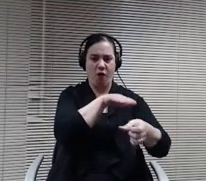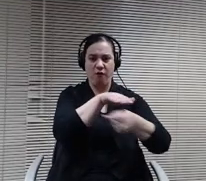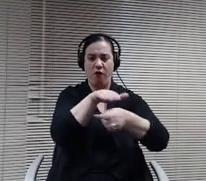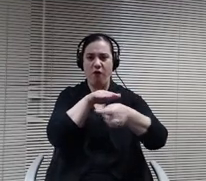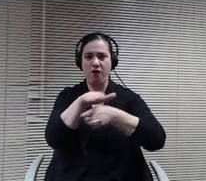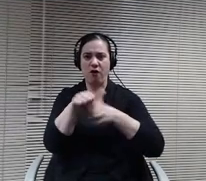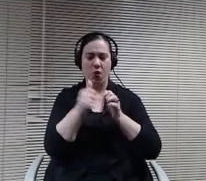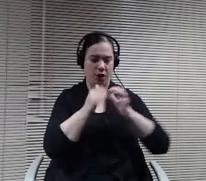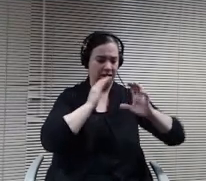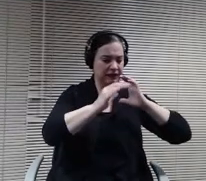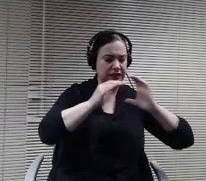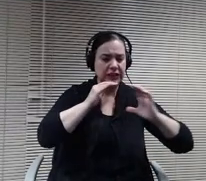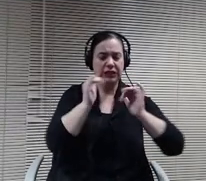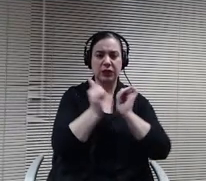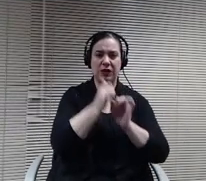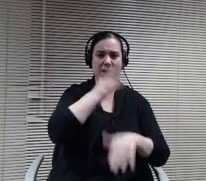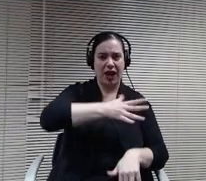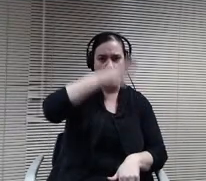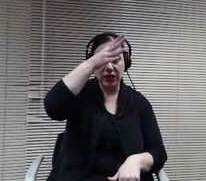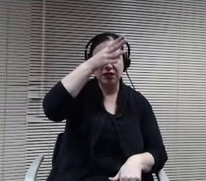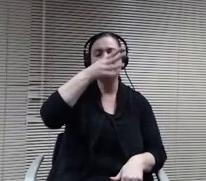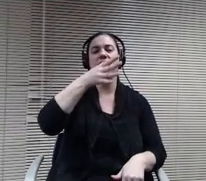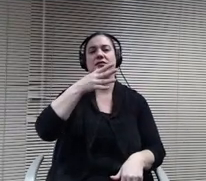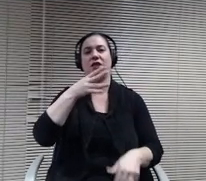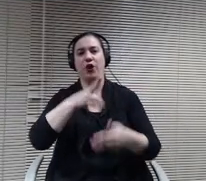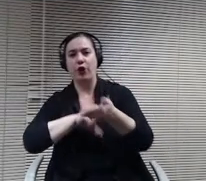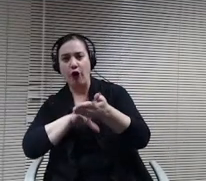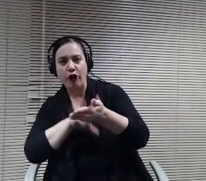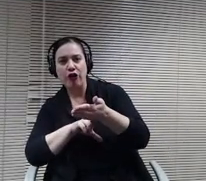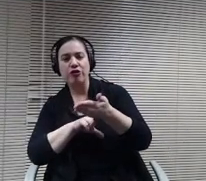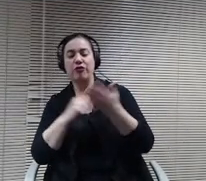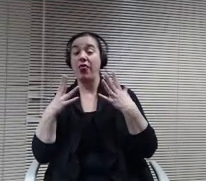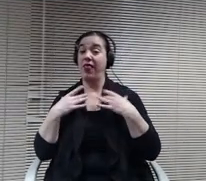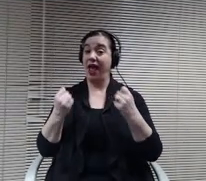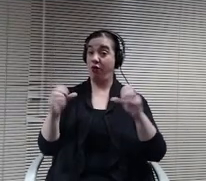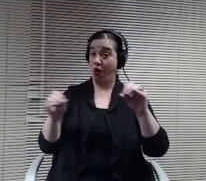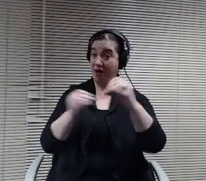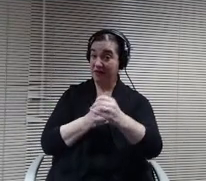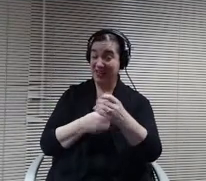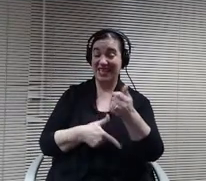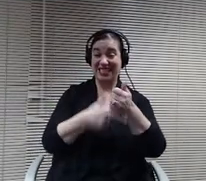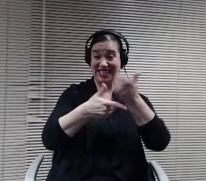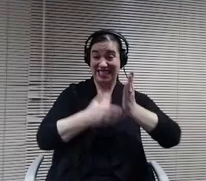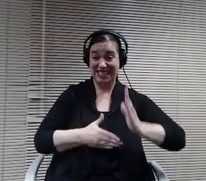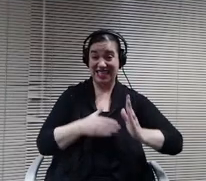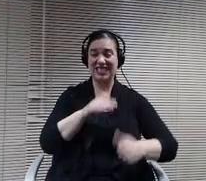But Patti Stanger nurse and then the health office assistants. Kerry rottman analisa. Torres have just done remarkable work.